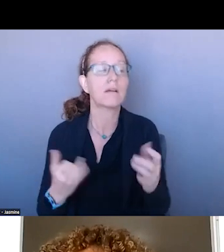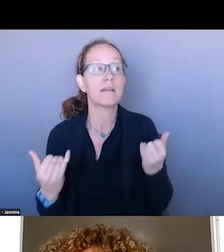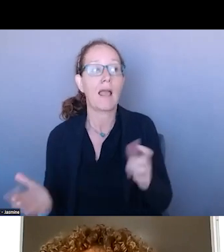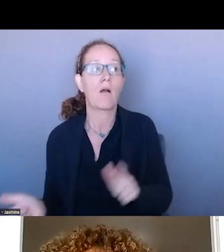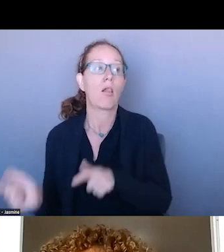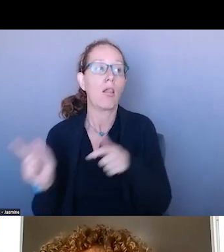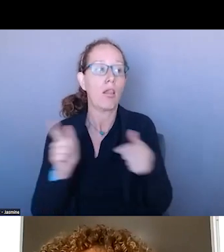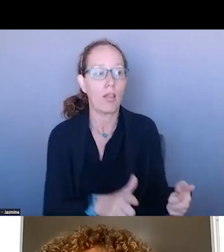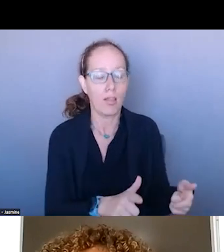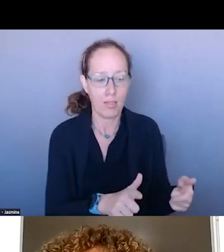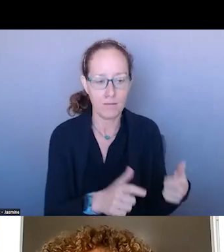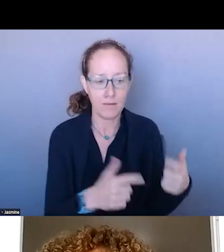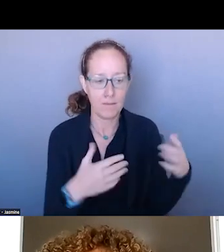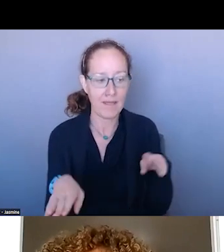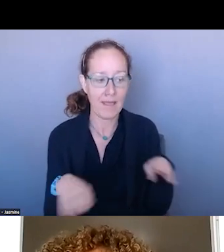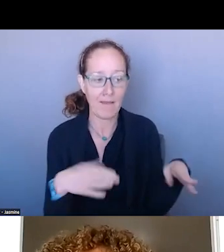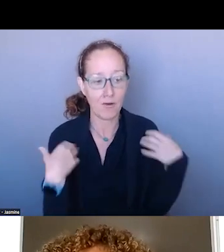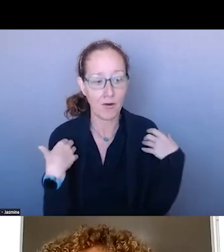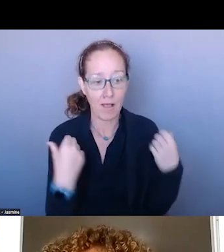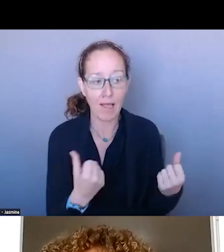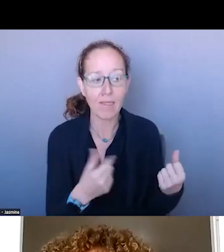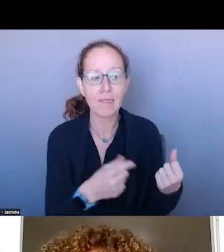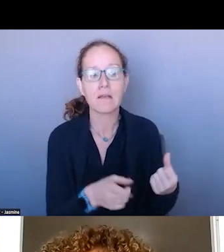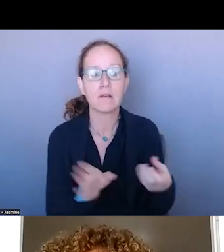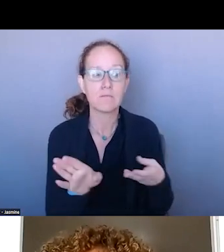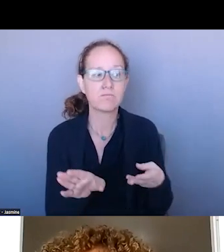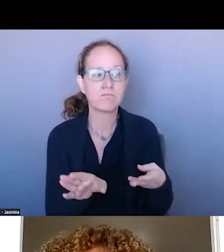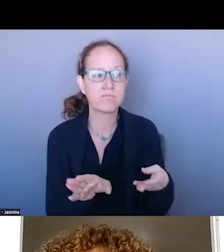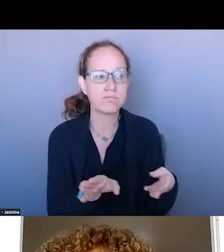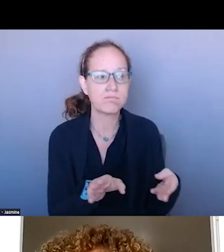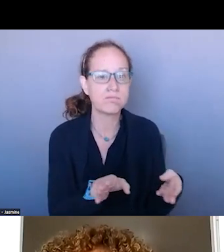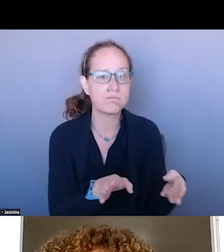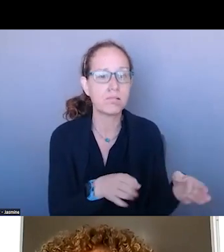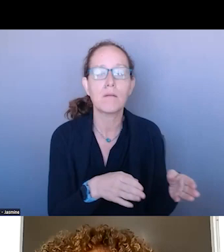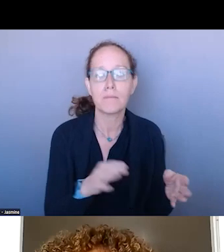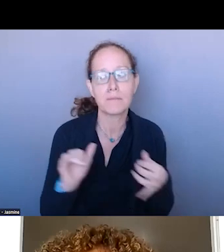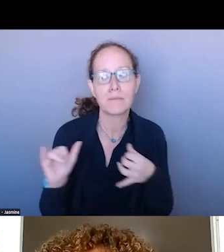MOVING FOR ME. I HOPE OTHERS IN THE CALL TOOK THAT AWAY.